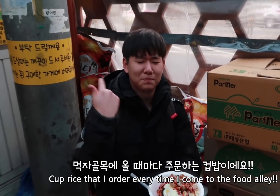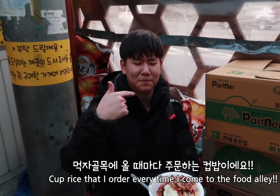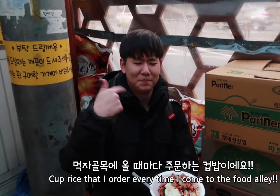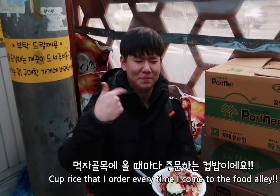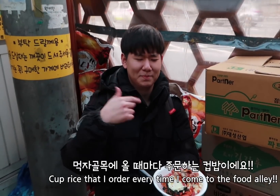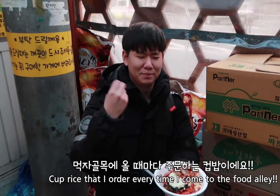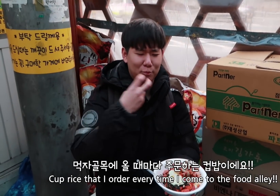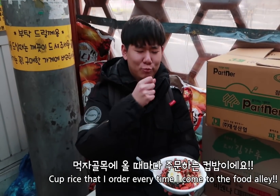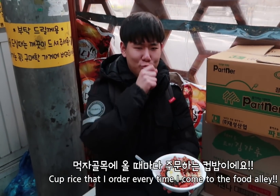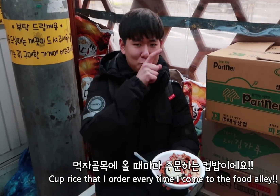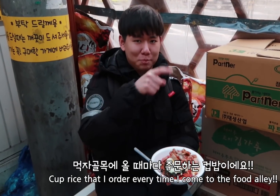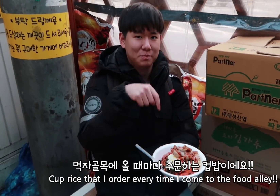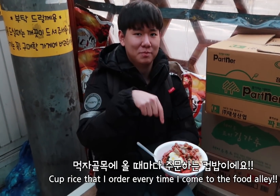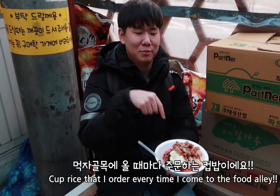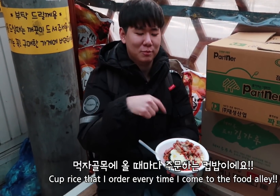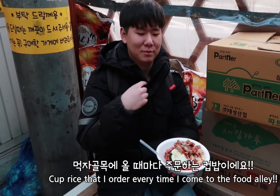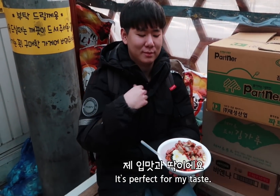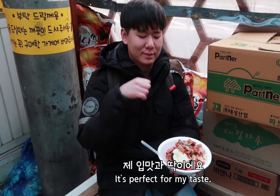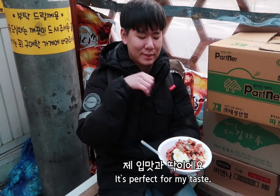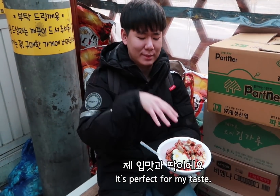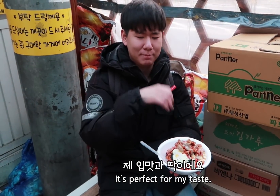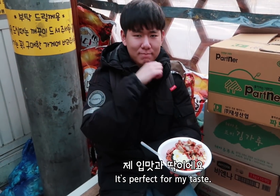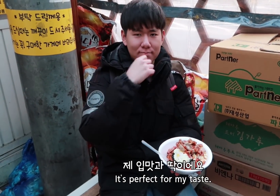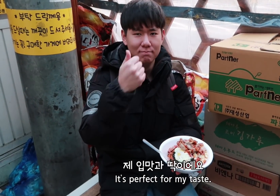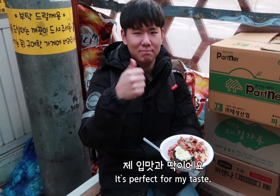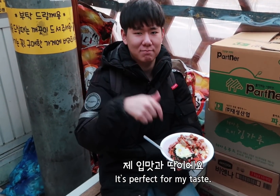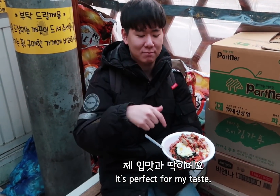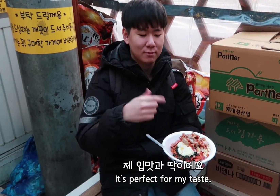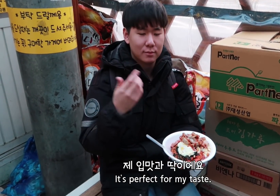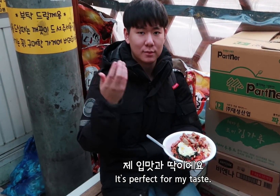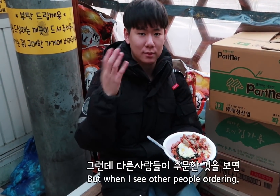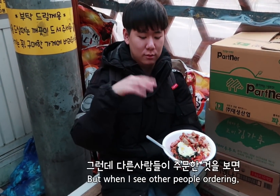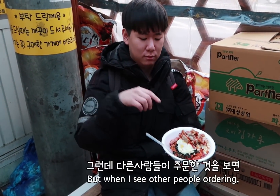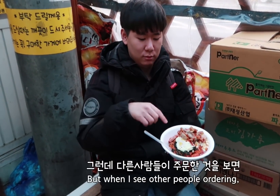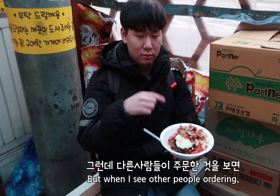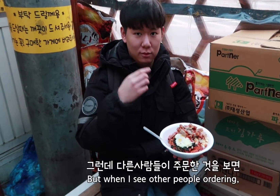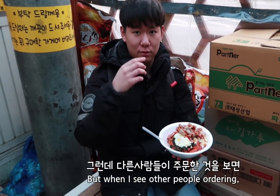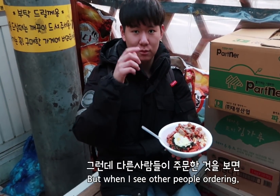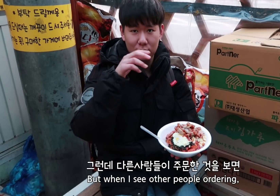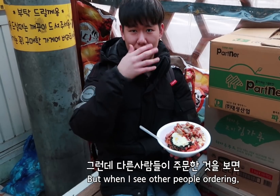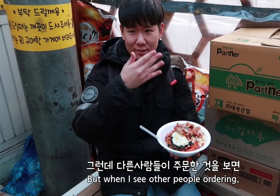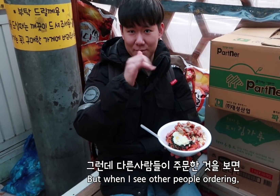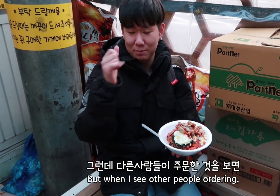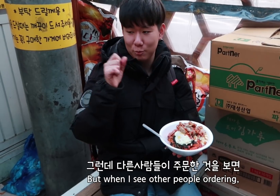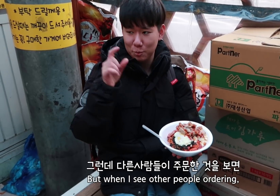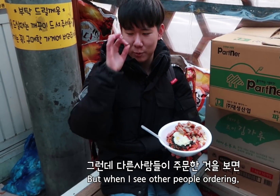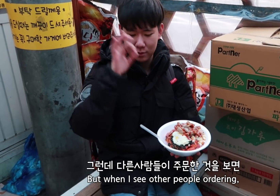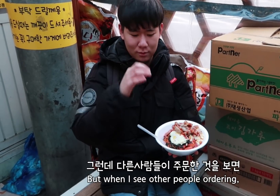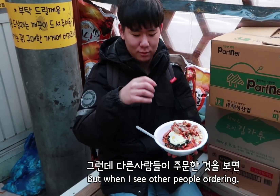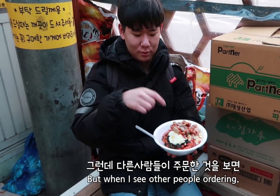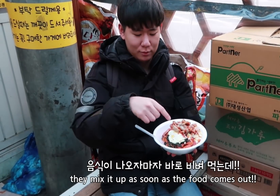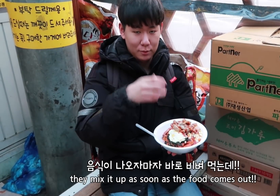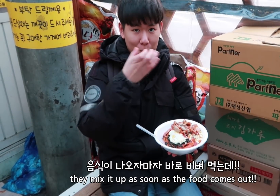Cup rice that I order every time I come to the food alley!!! It’s perfect for my taste. But when I see other people ordering,